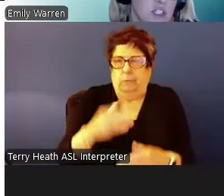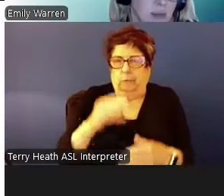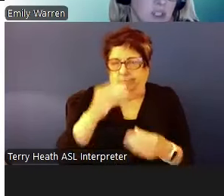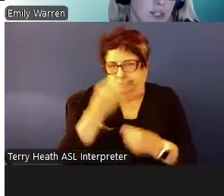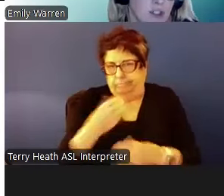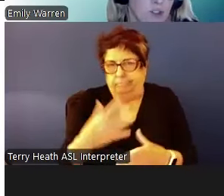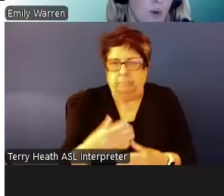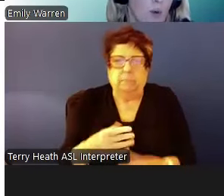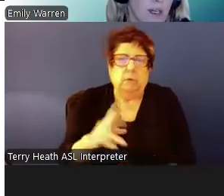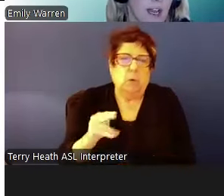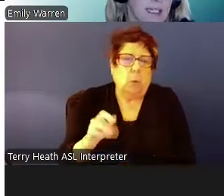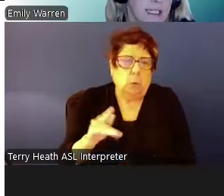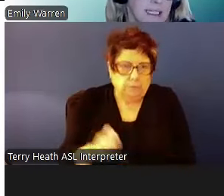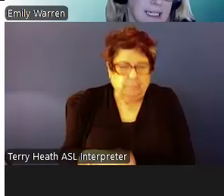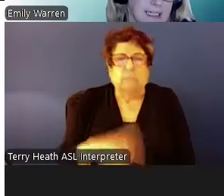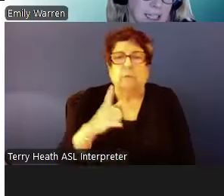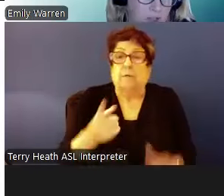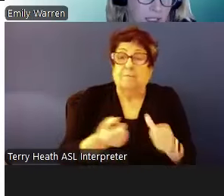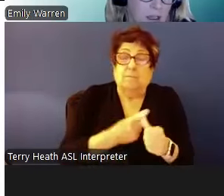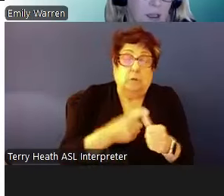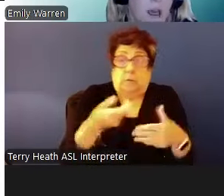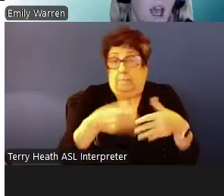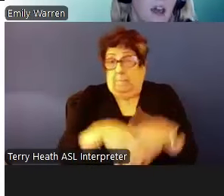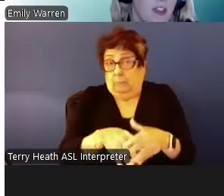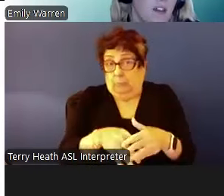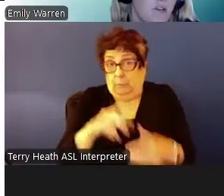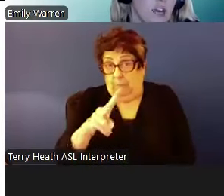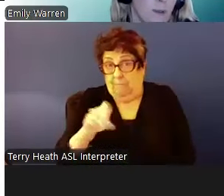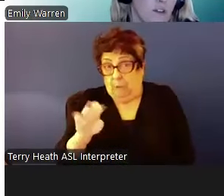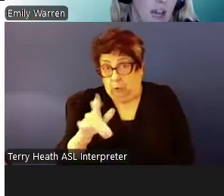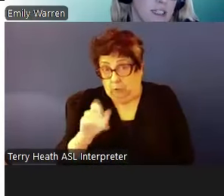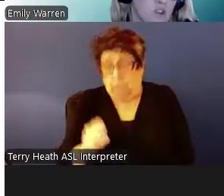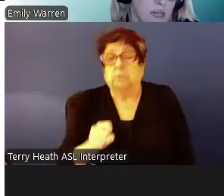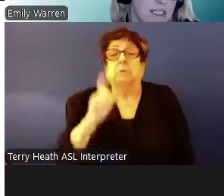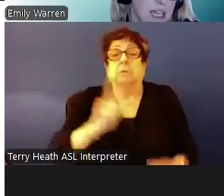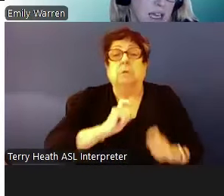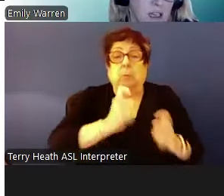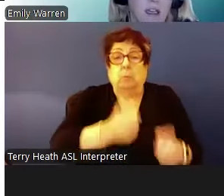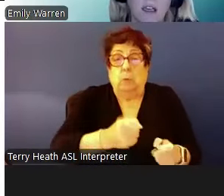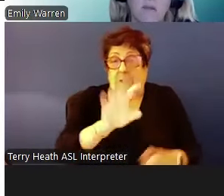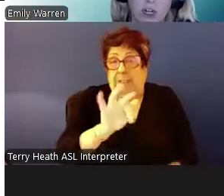mainstream vouchers were awarded back in 1997. Then the Frank Melville act of 2010 converted